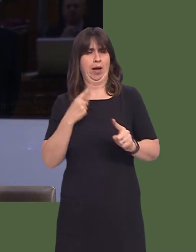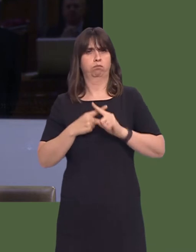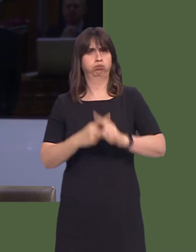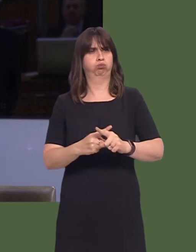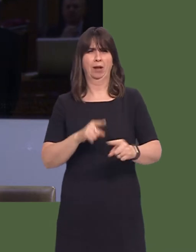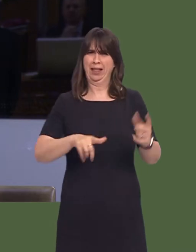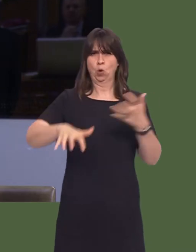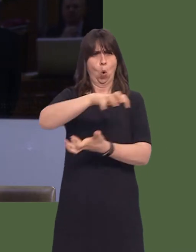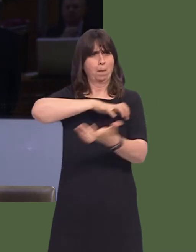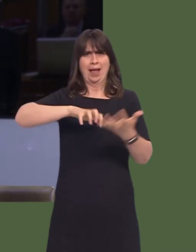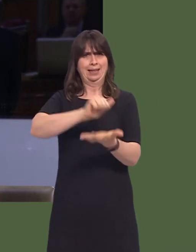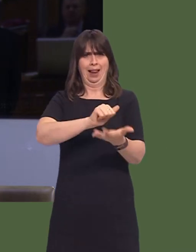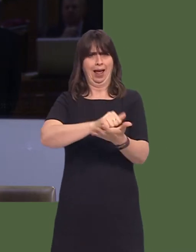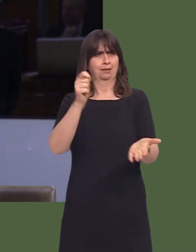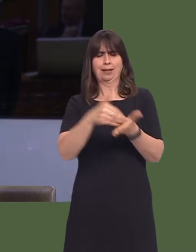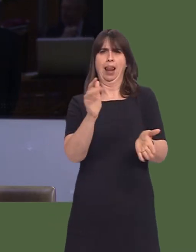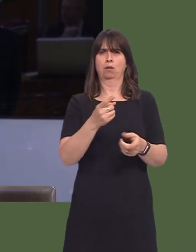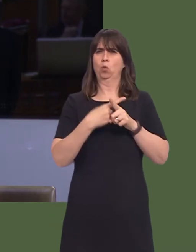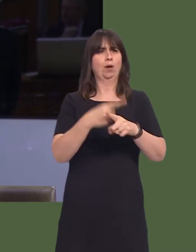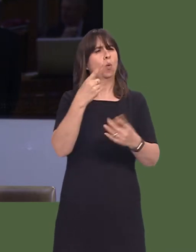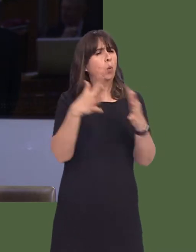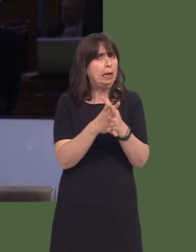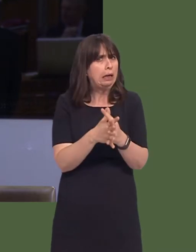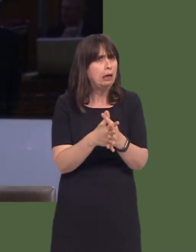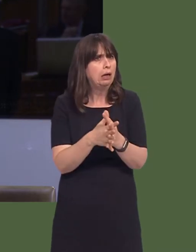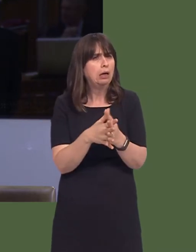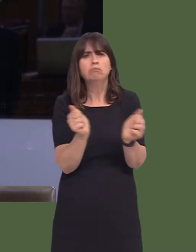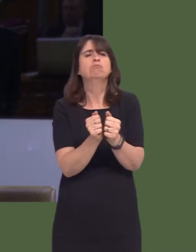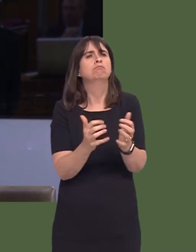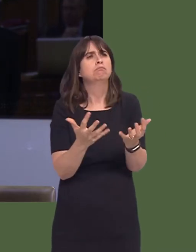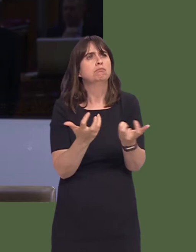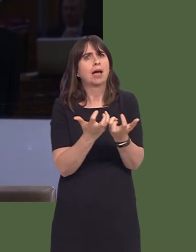and complex deal in less than a week, or has it somehow sought to avoid its own 6 per cent